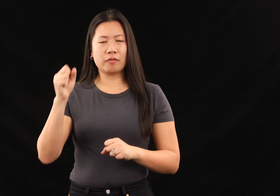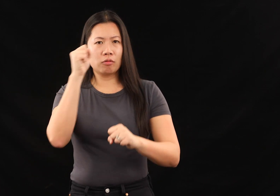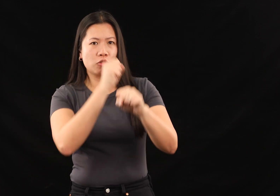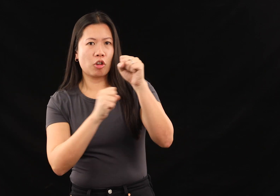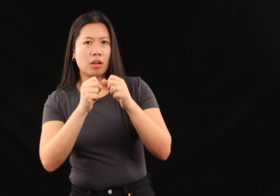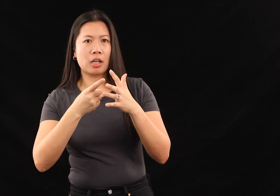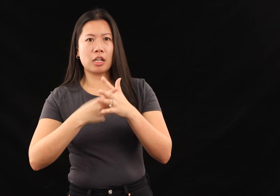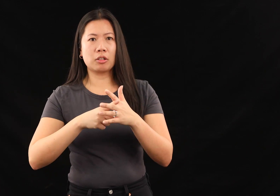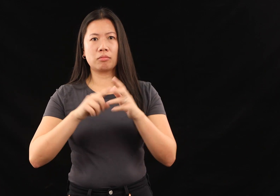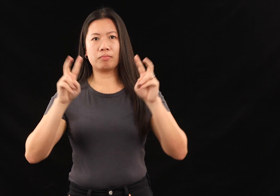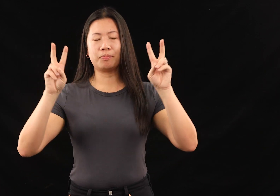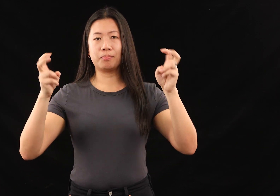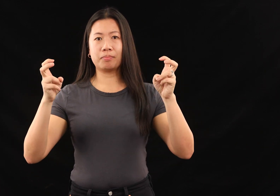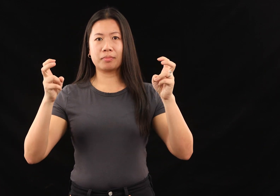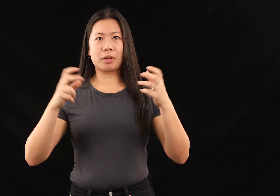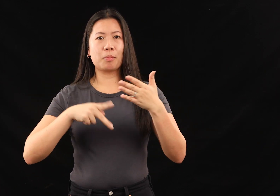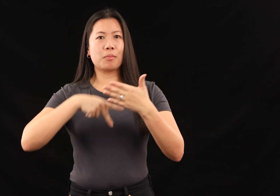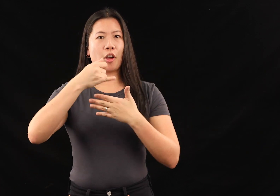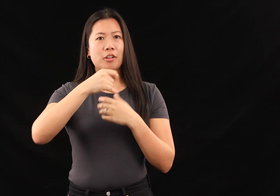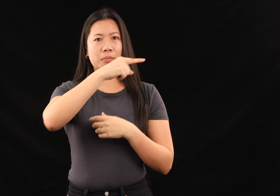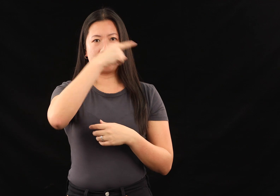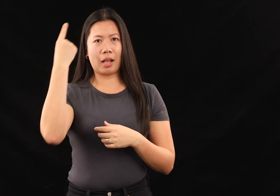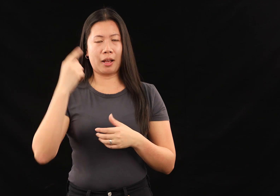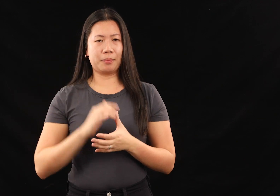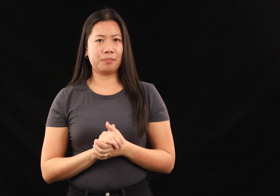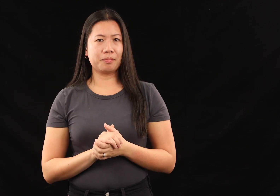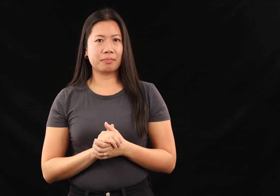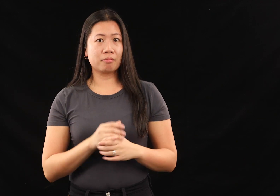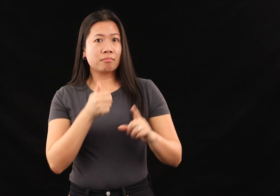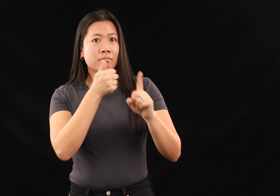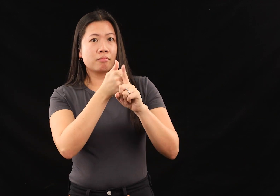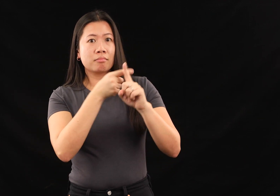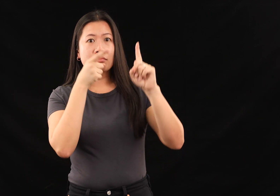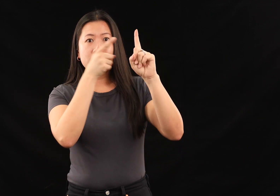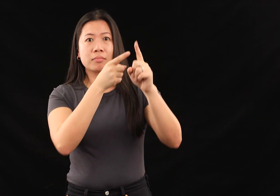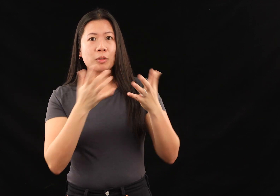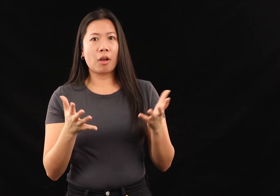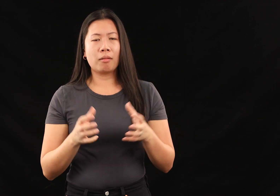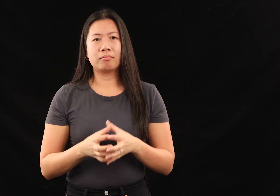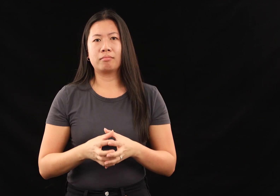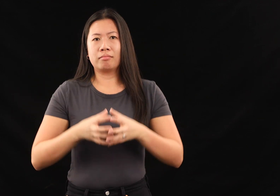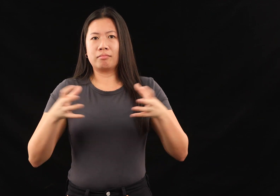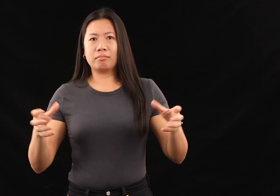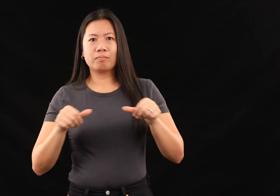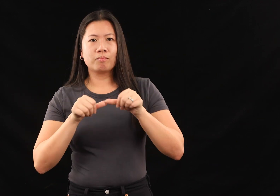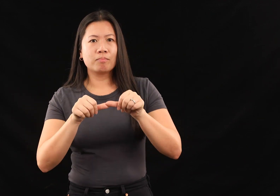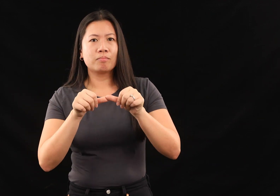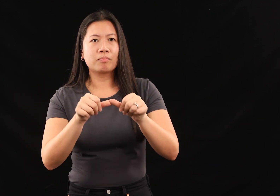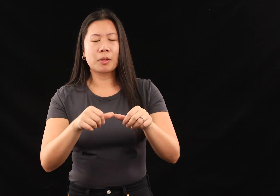strategic initiative “Project Black,” its mission to scale sustainable